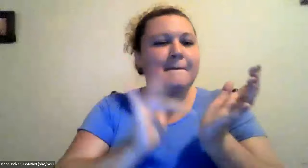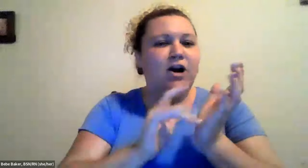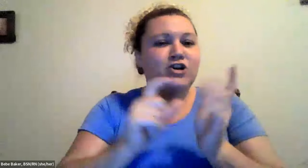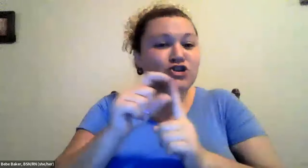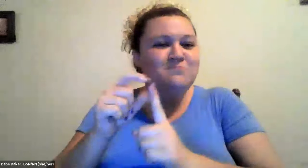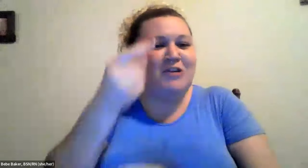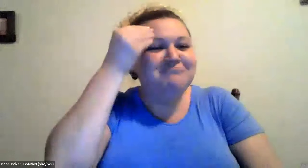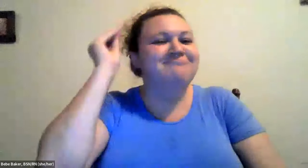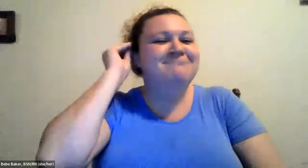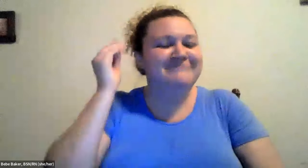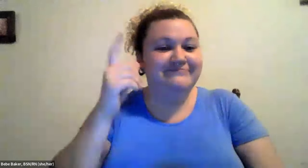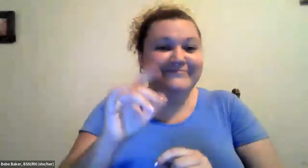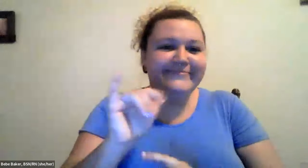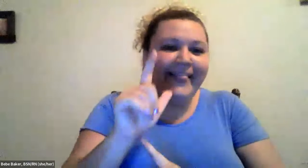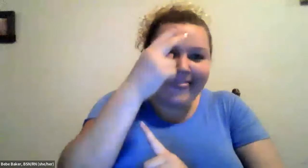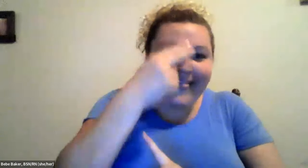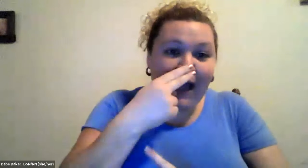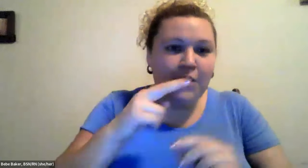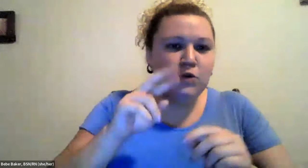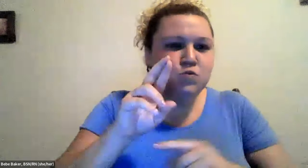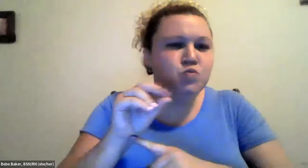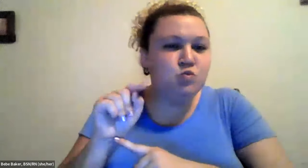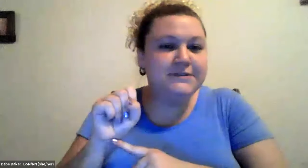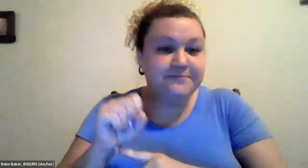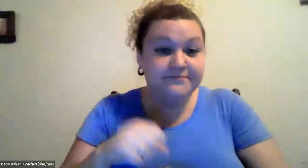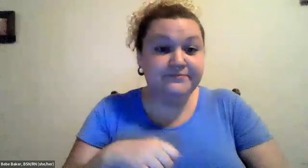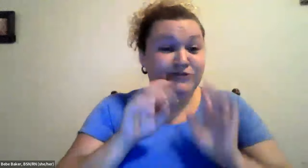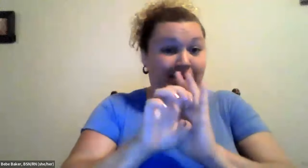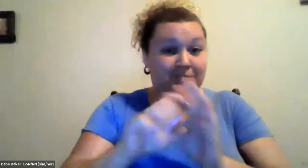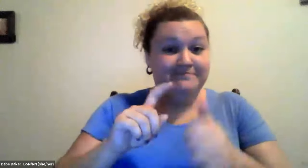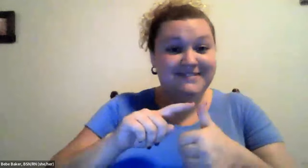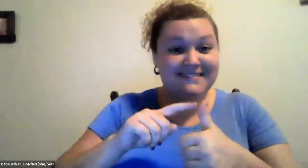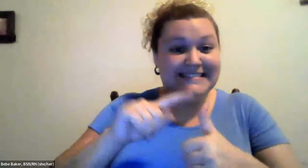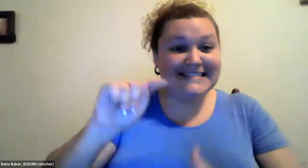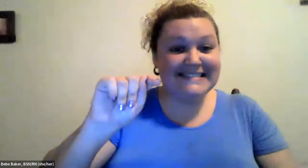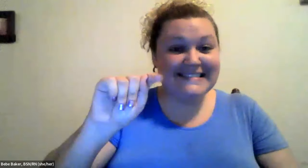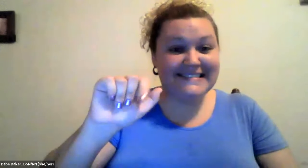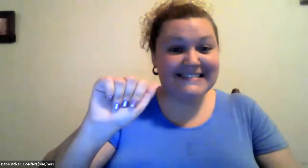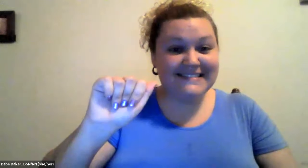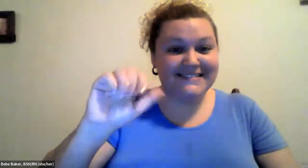Cristine Saunders: So a couple medical terms that I want you to keep in mind. Cristine Saunders: Things that have Latin roots.